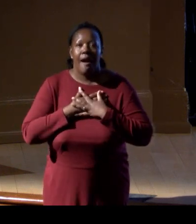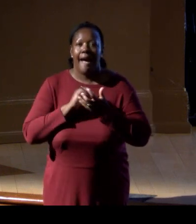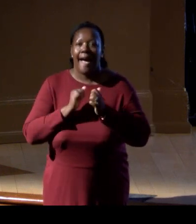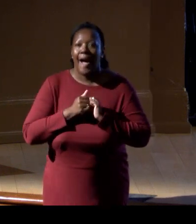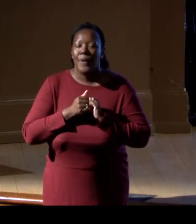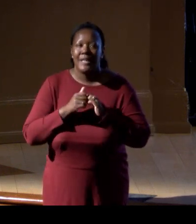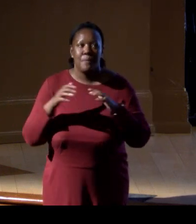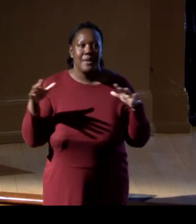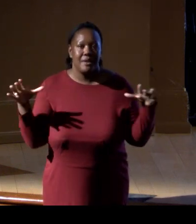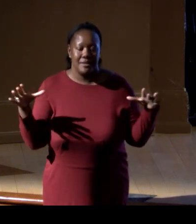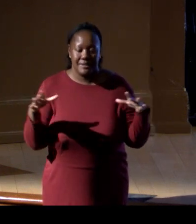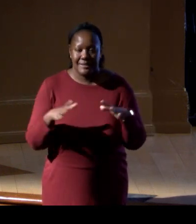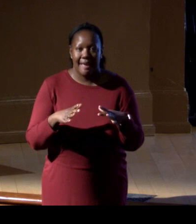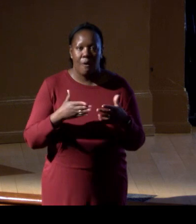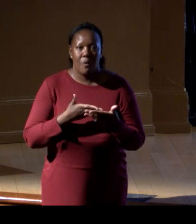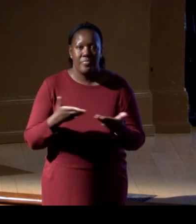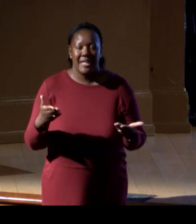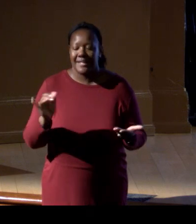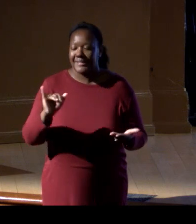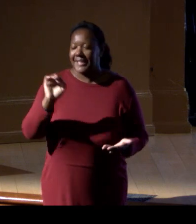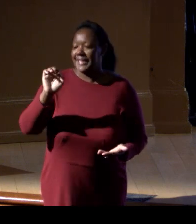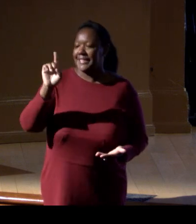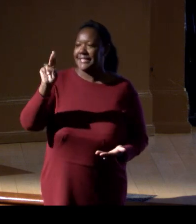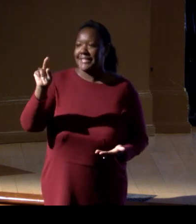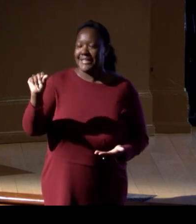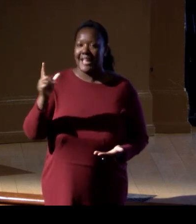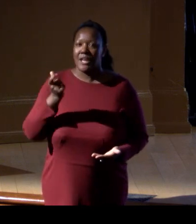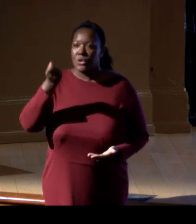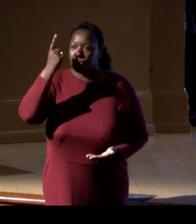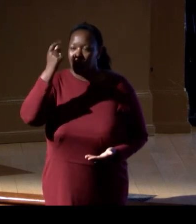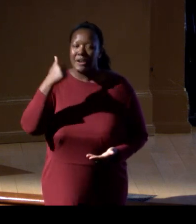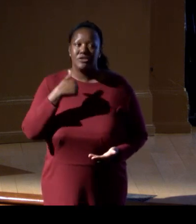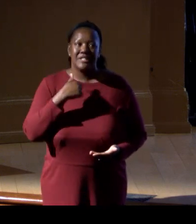to really understand what's in the areas of the oceans that we can't see,